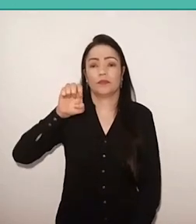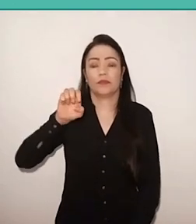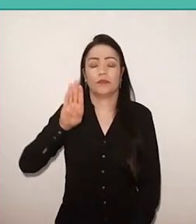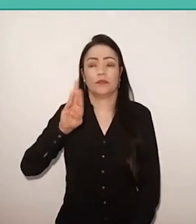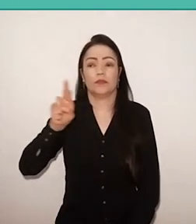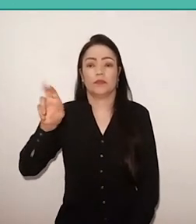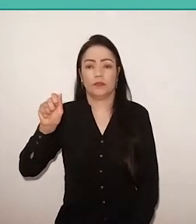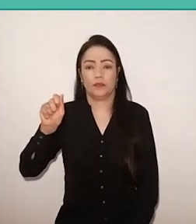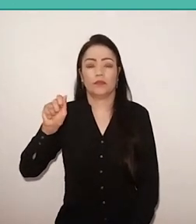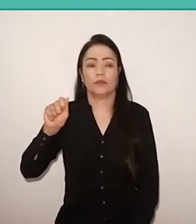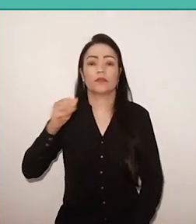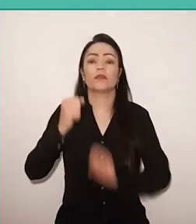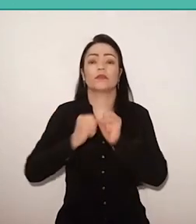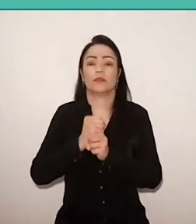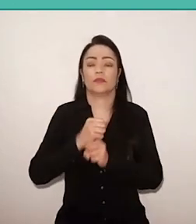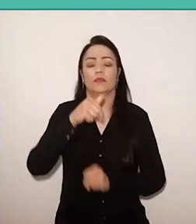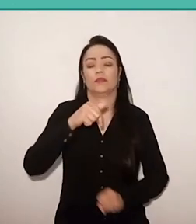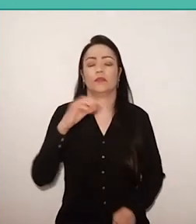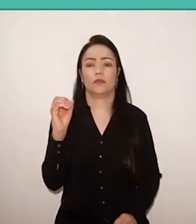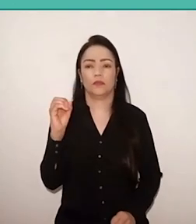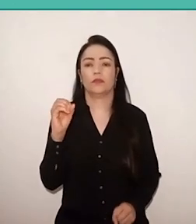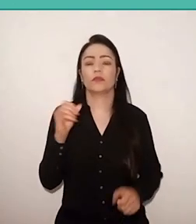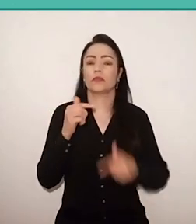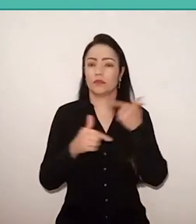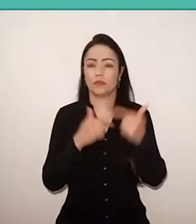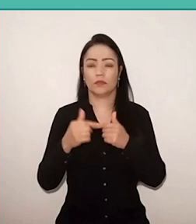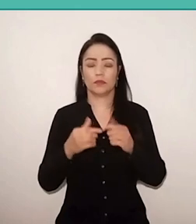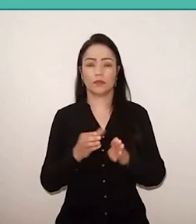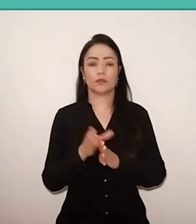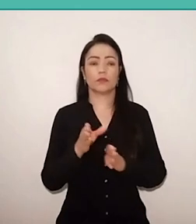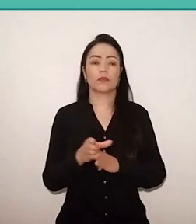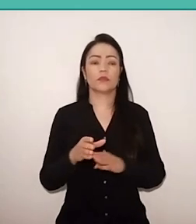work on the World Council of Churches, and stayed there until 1980,